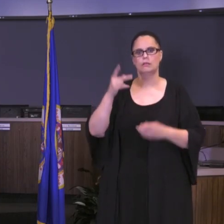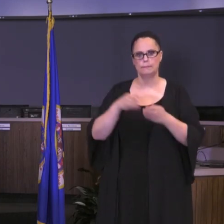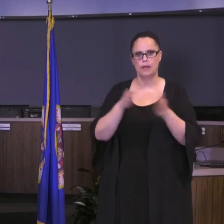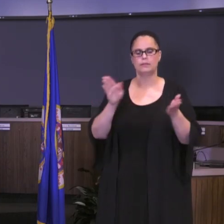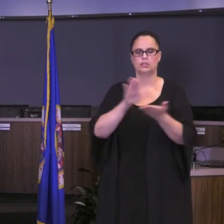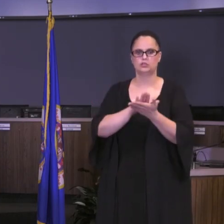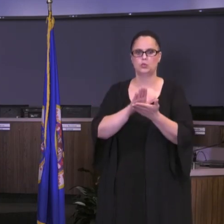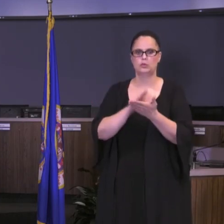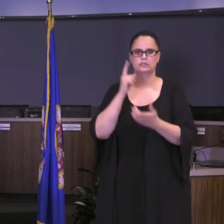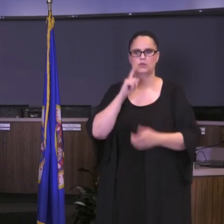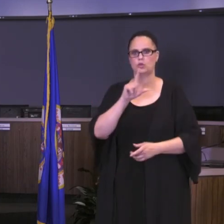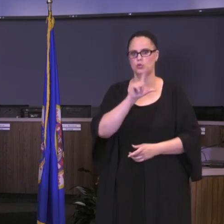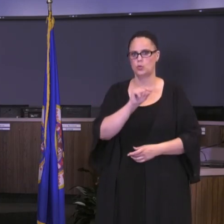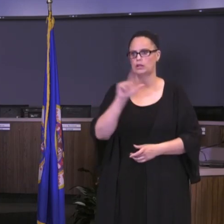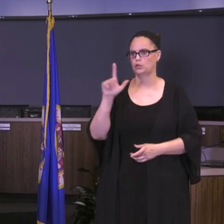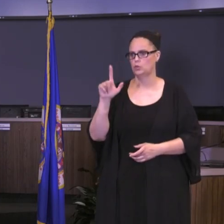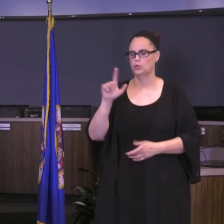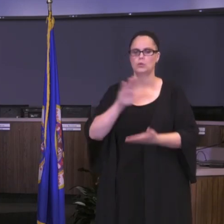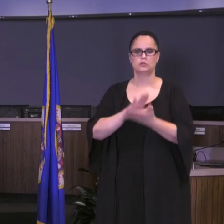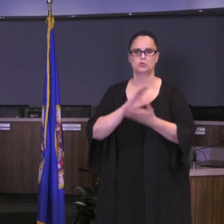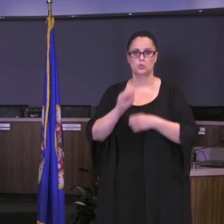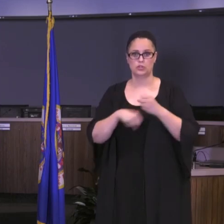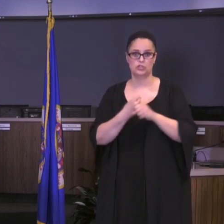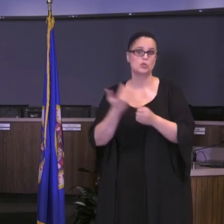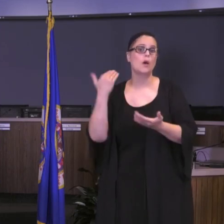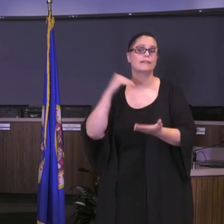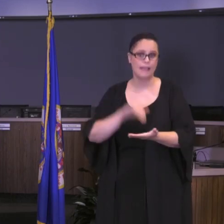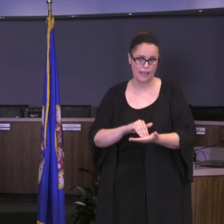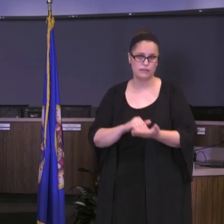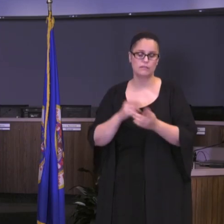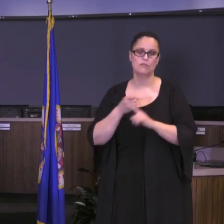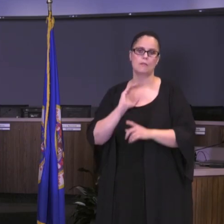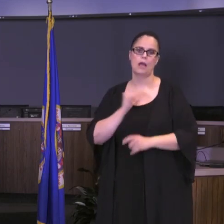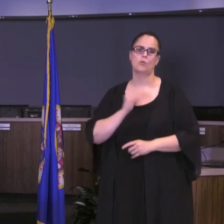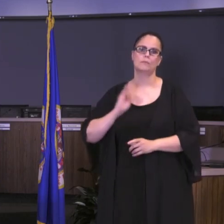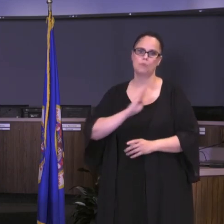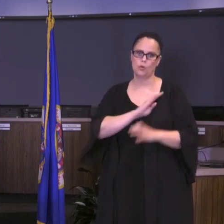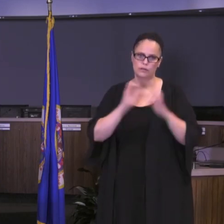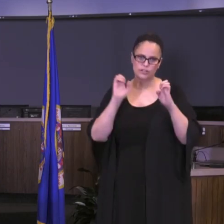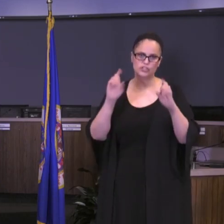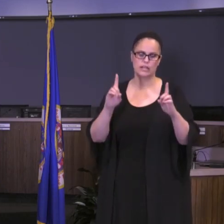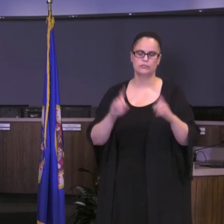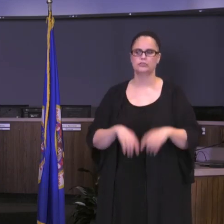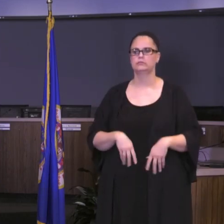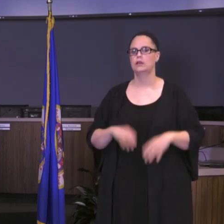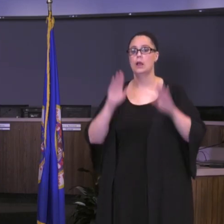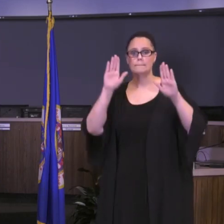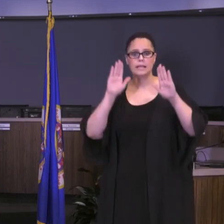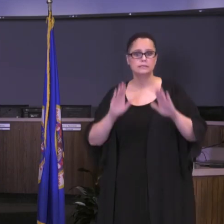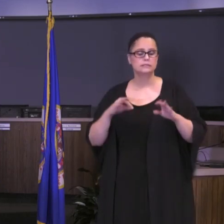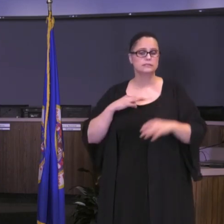school year. So again, on behalf of our Board of Education, on behalf of our amazing staff, our students, our